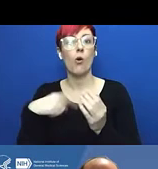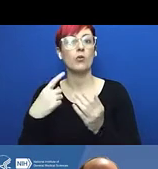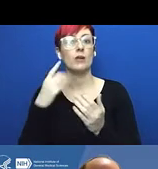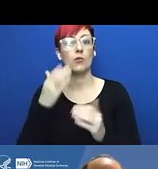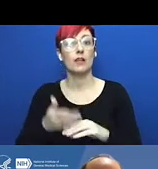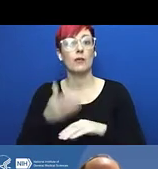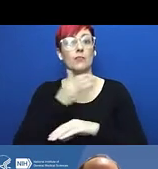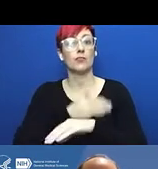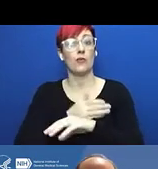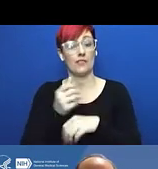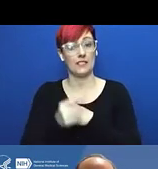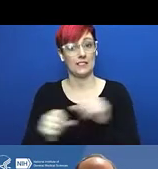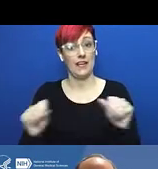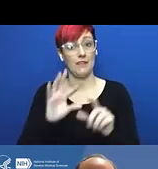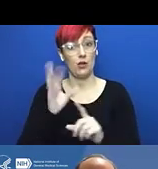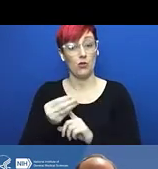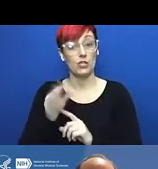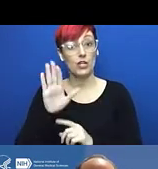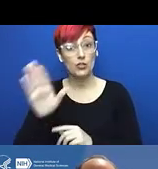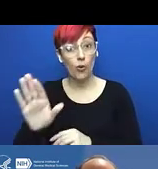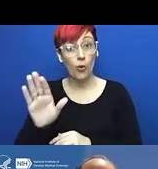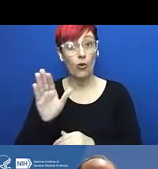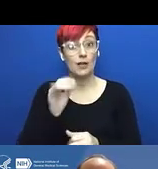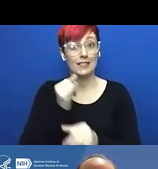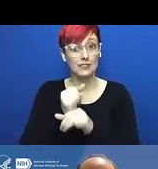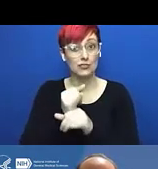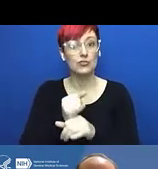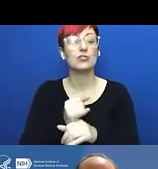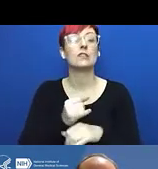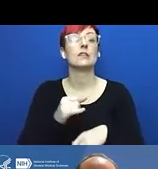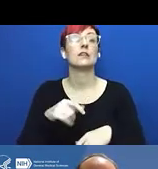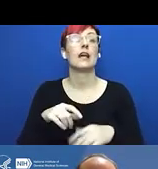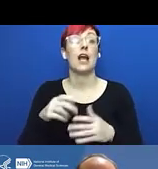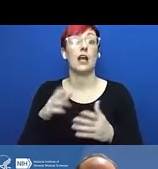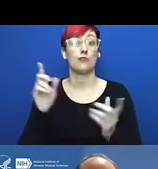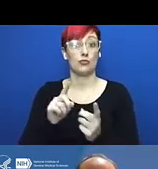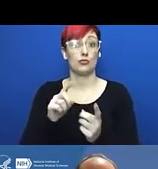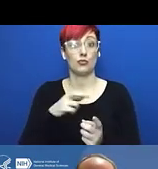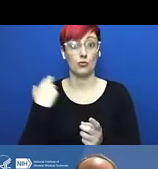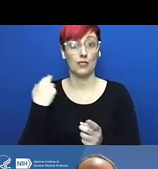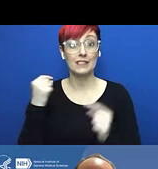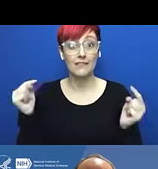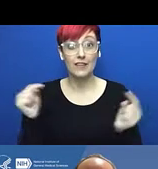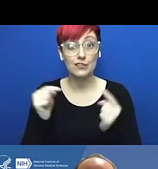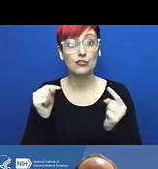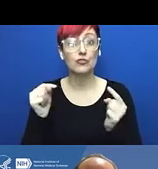you will find many, many different smaller cases, what you might even call sentinel events